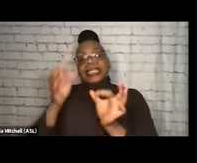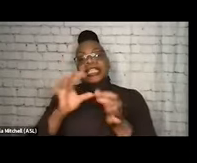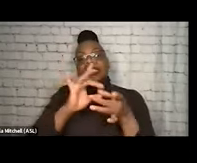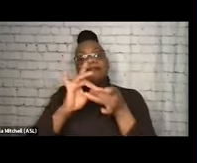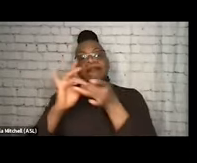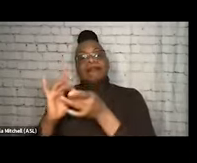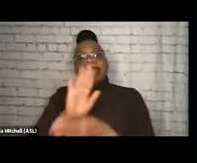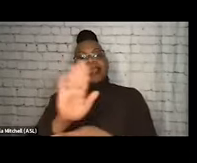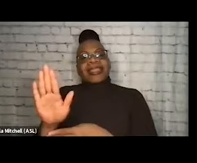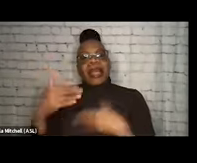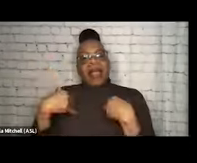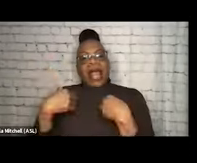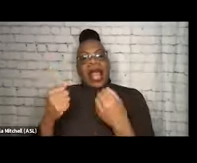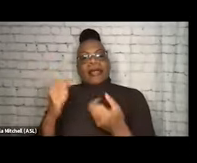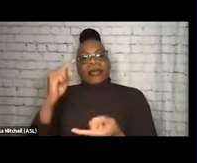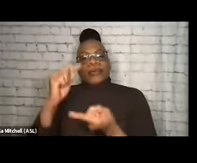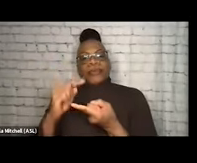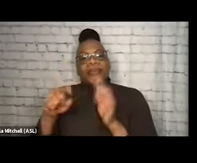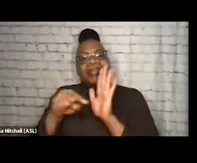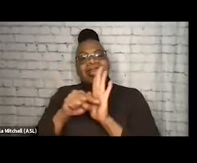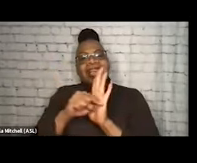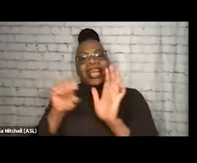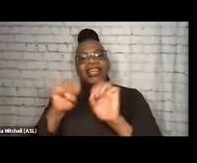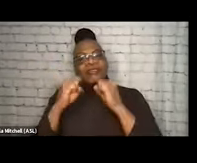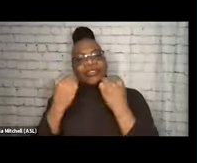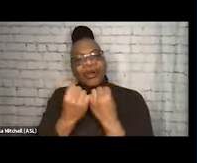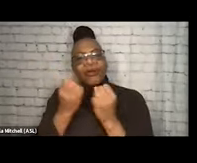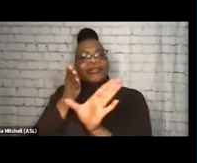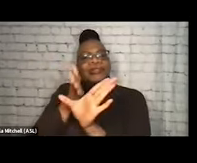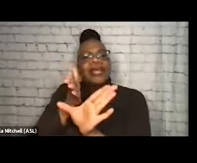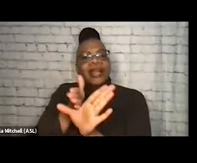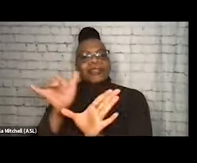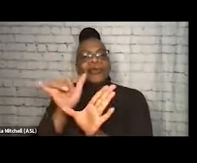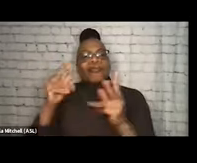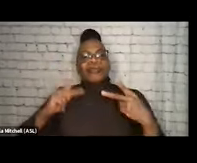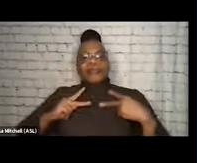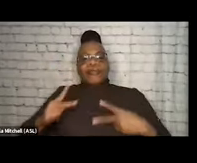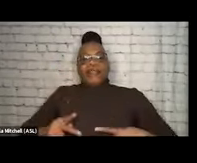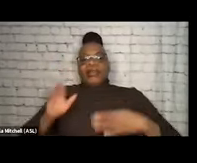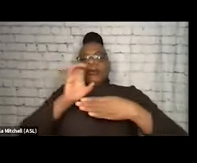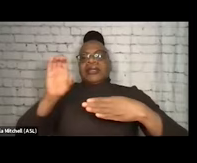social, psychological, and physical consequences associated with drug use.